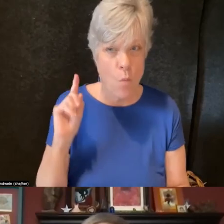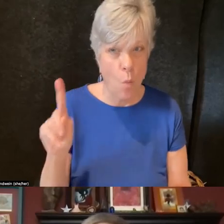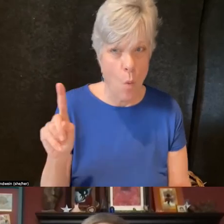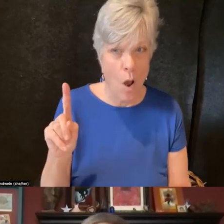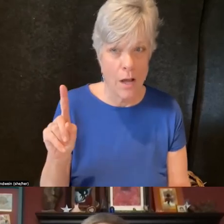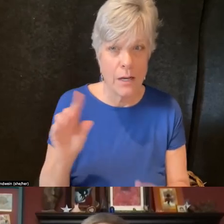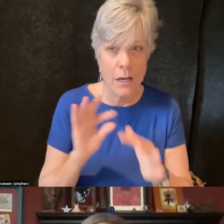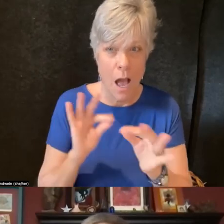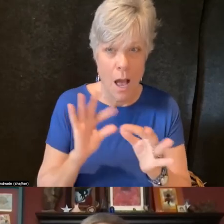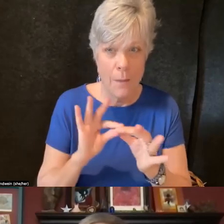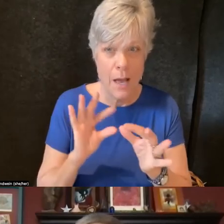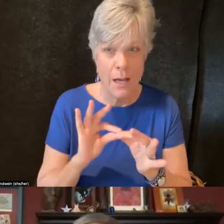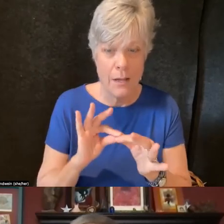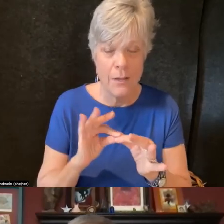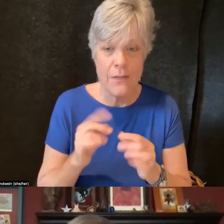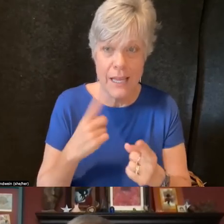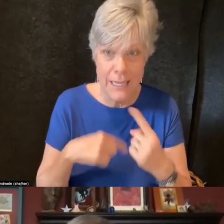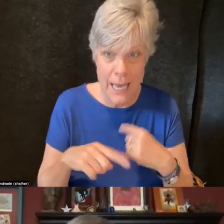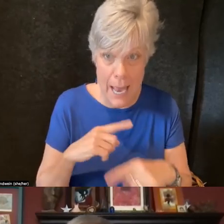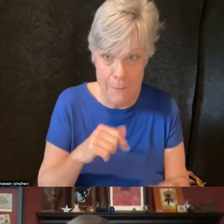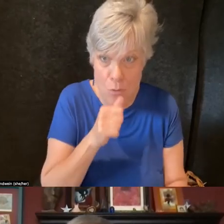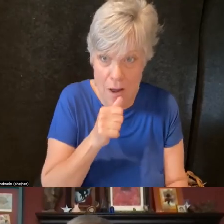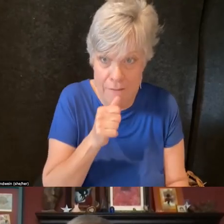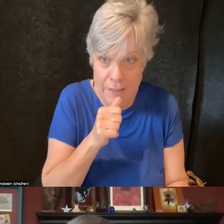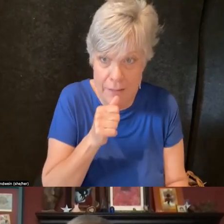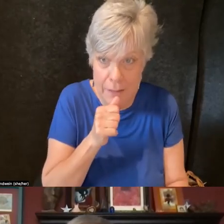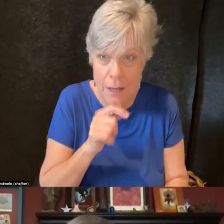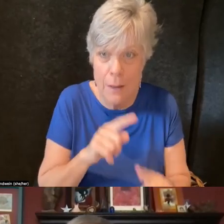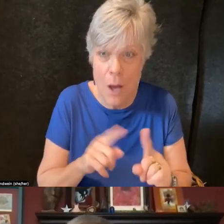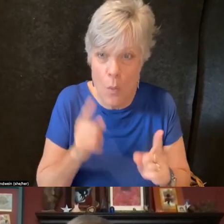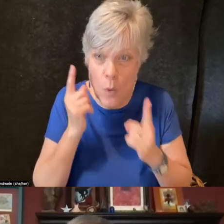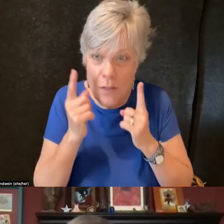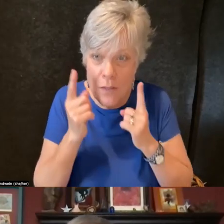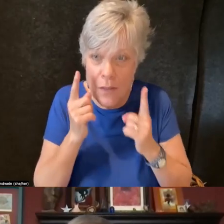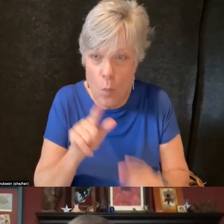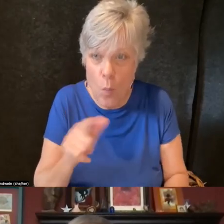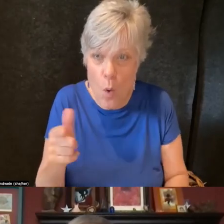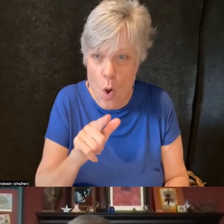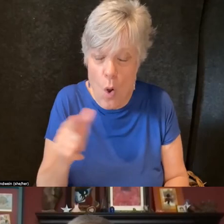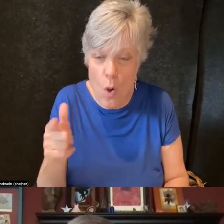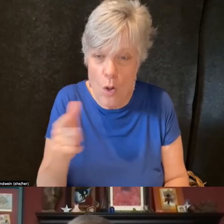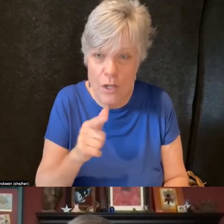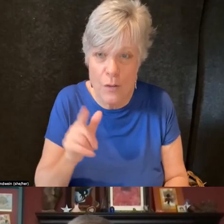that's come privately through the chat but we were thinking we would alternate raise hand function and chat.